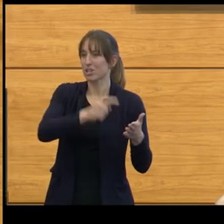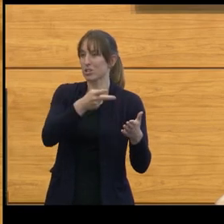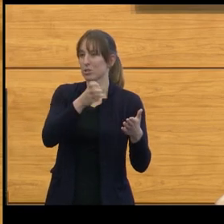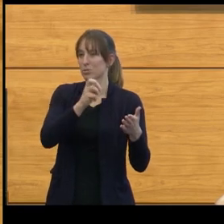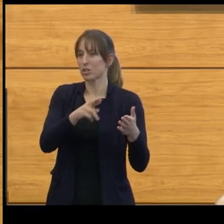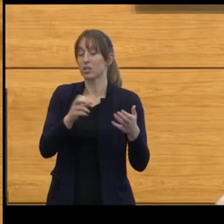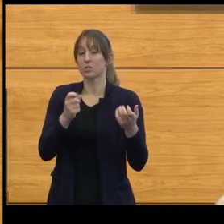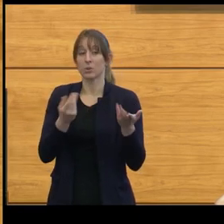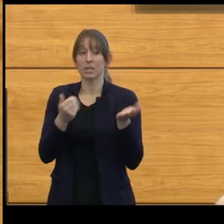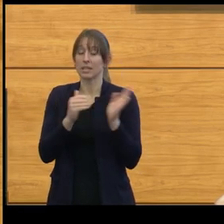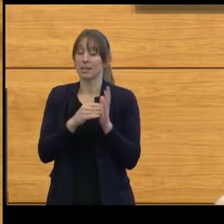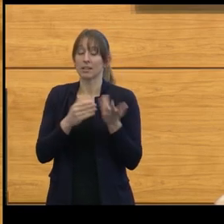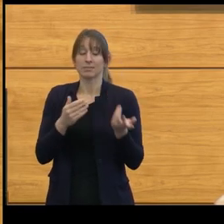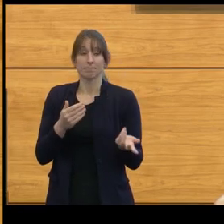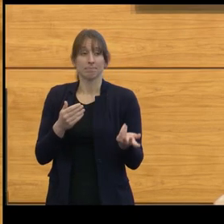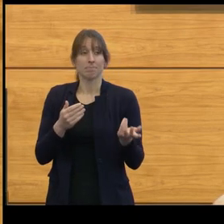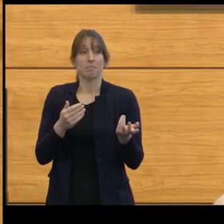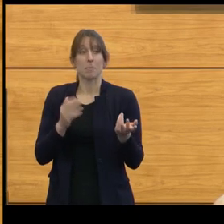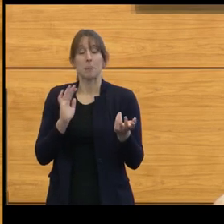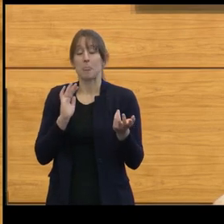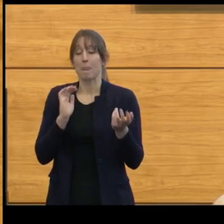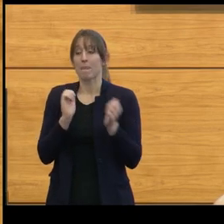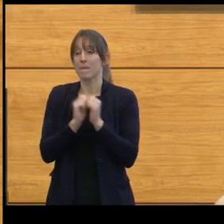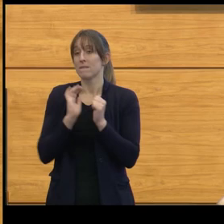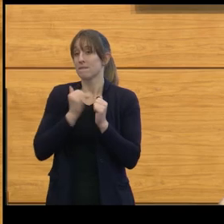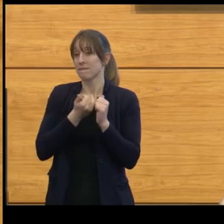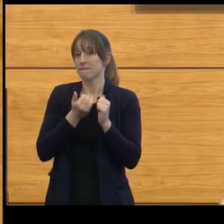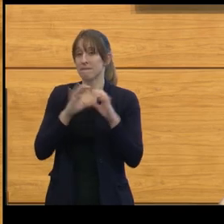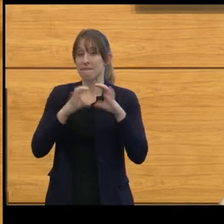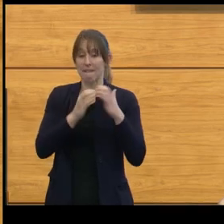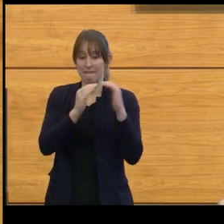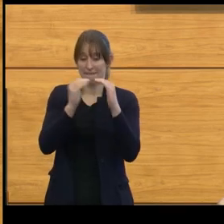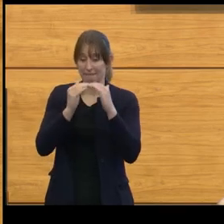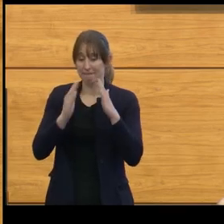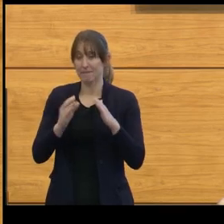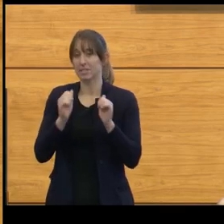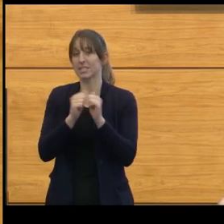in the engineering department, as well as in biochemistry,